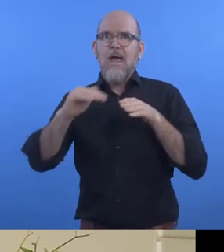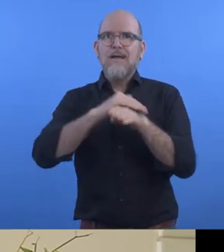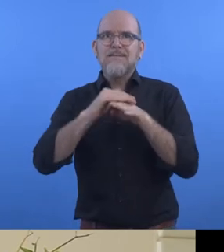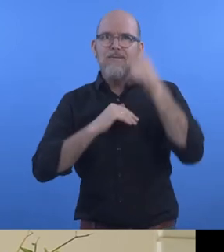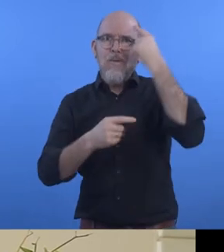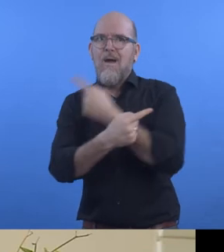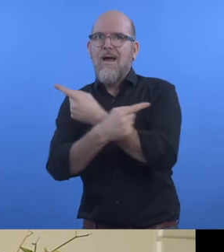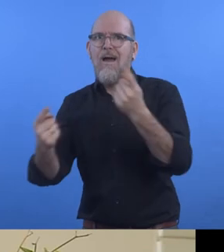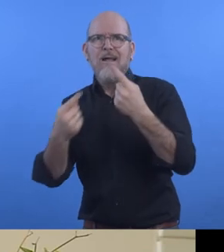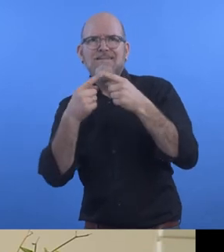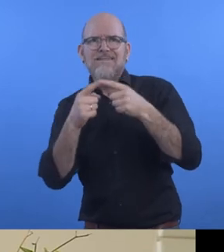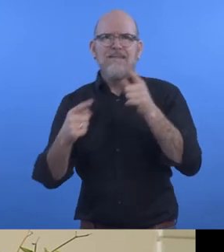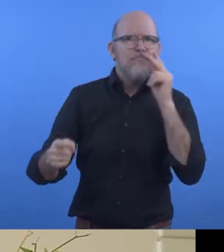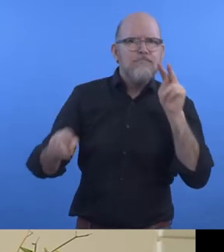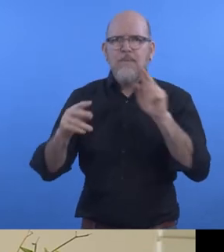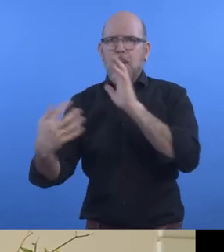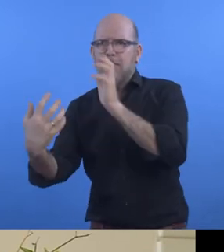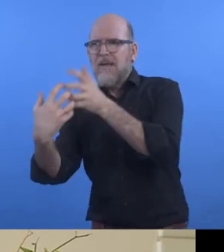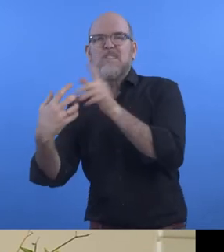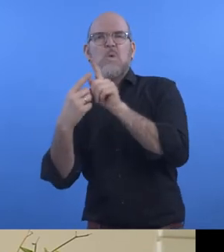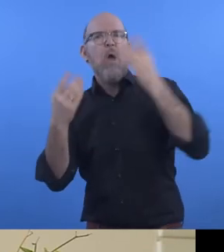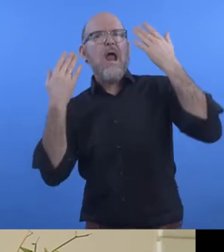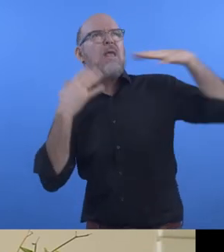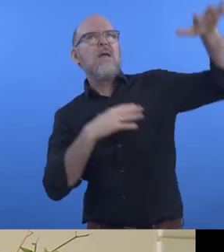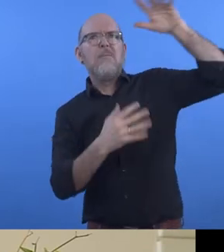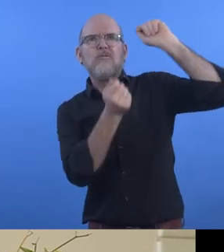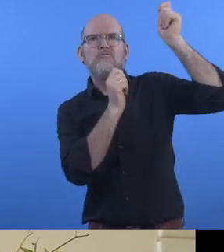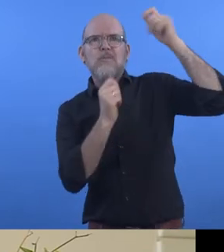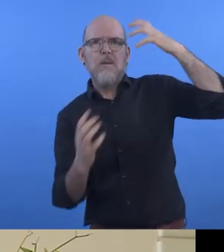thank Zero Project for confirming Zero Project Award to CDD."